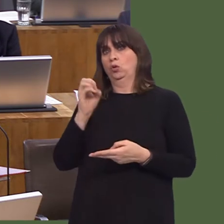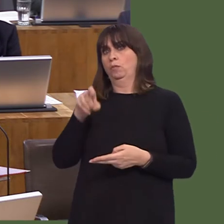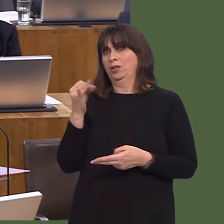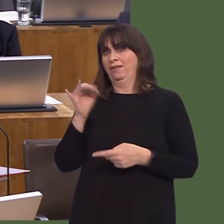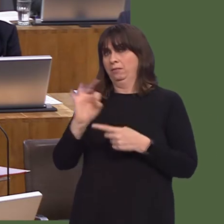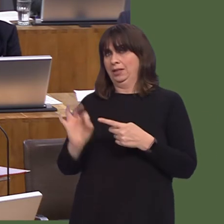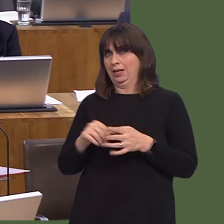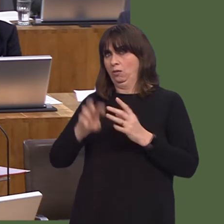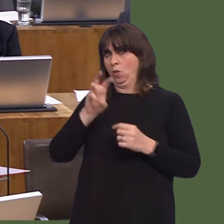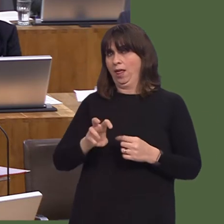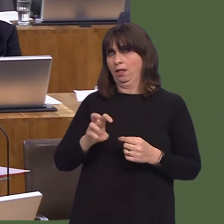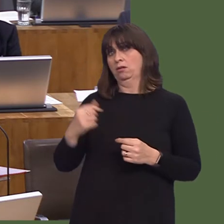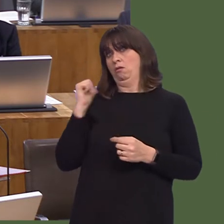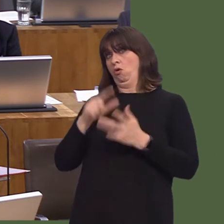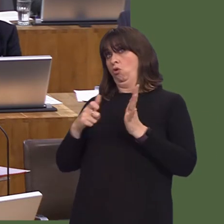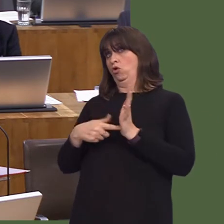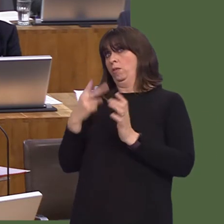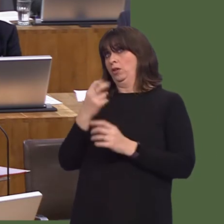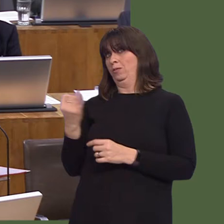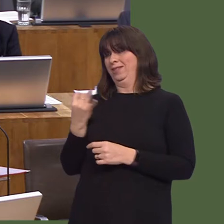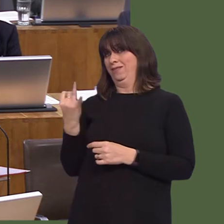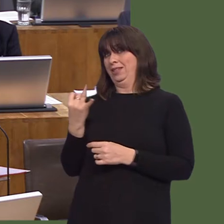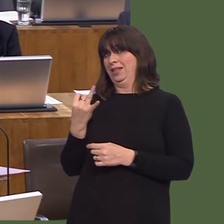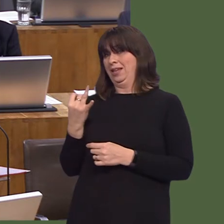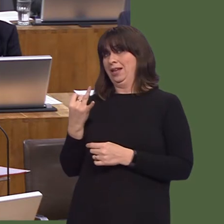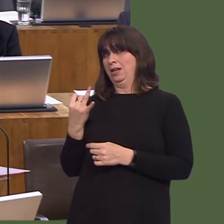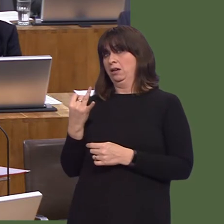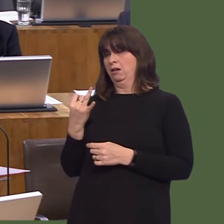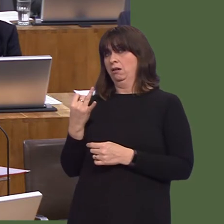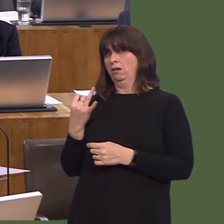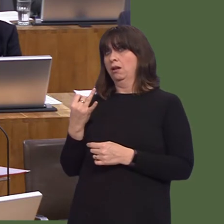a question of saying, 'Look, is there a better way, a more humane way, of helping people?'